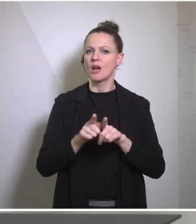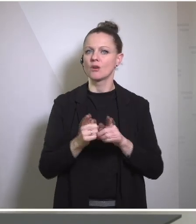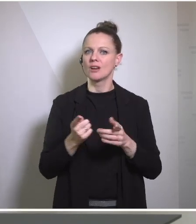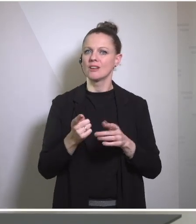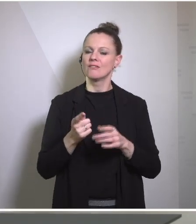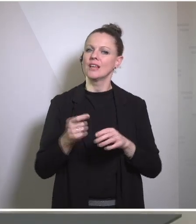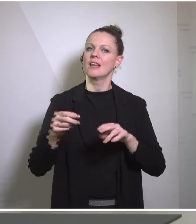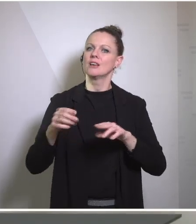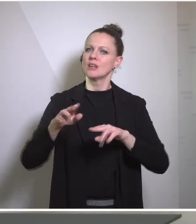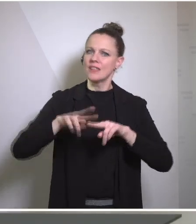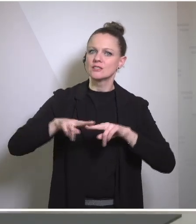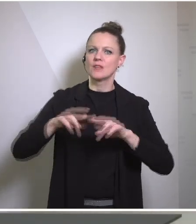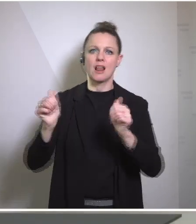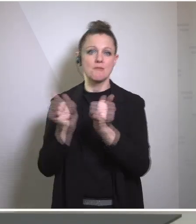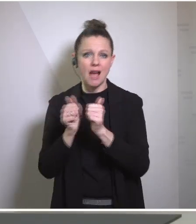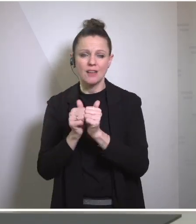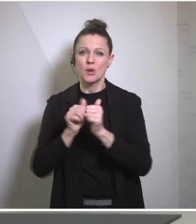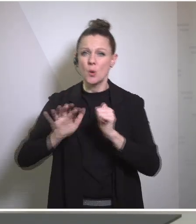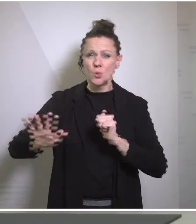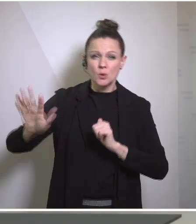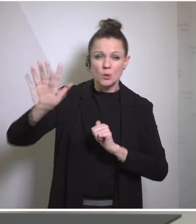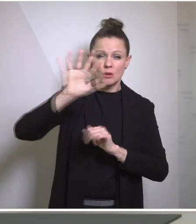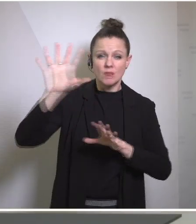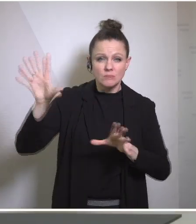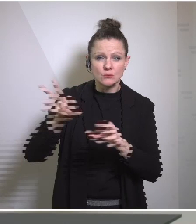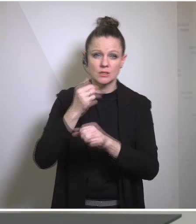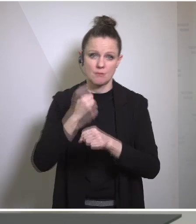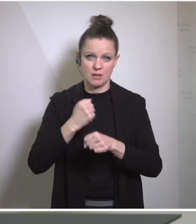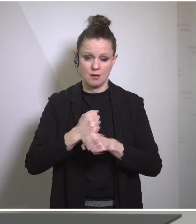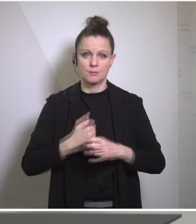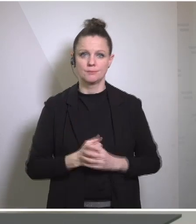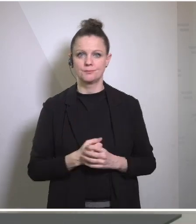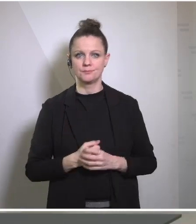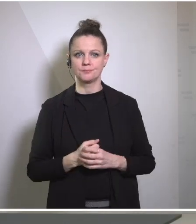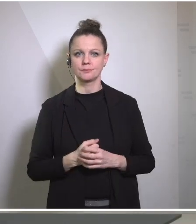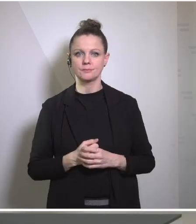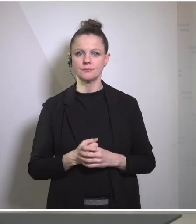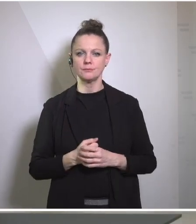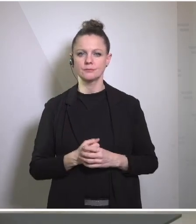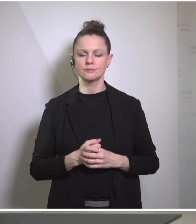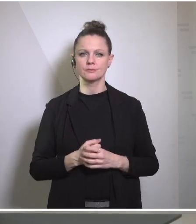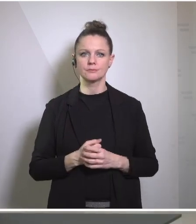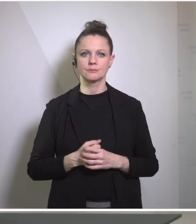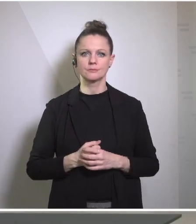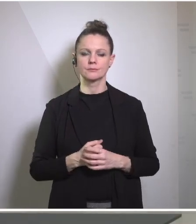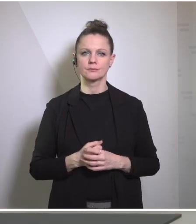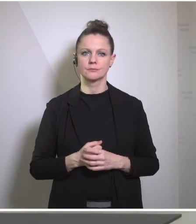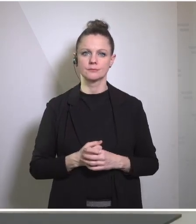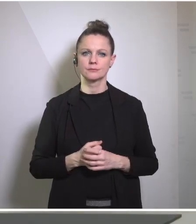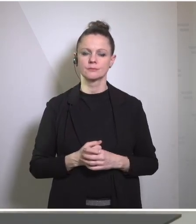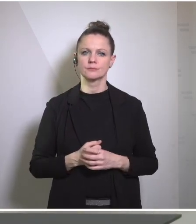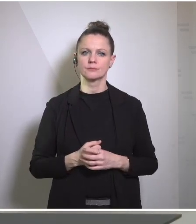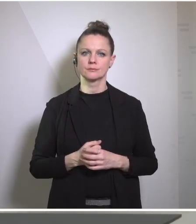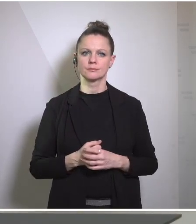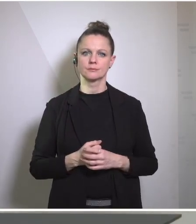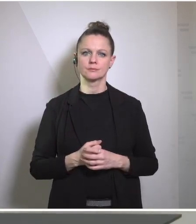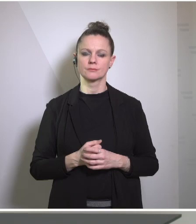partners to implement all of the commitments that are in the dialogue. Austria is also,